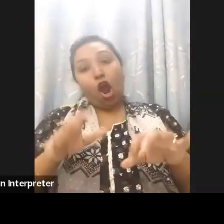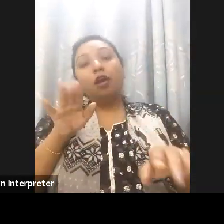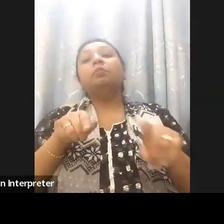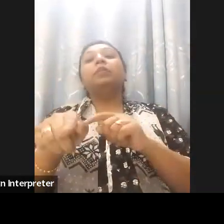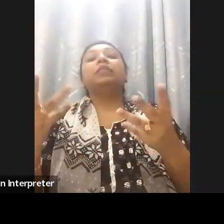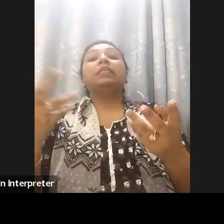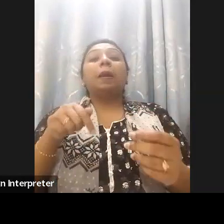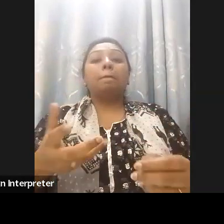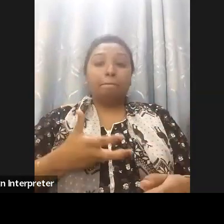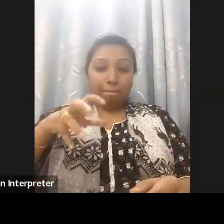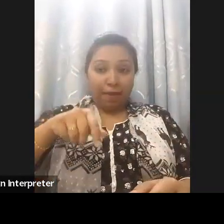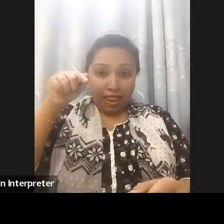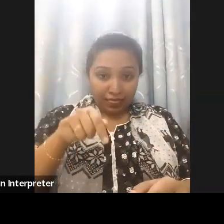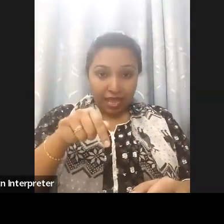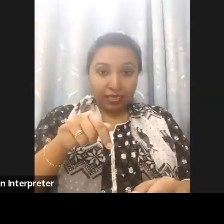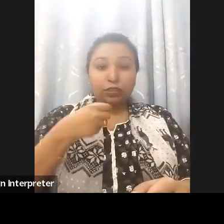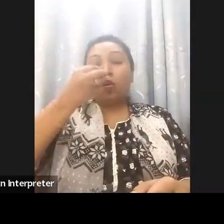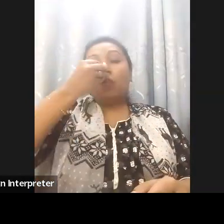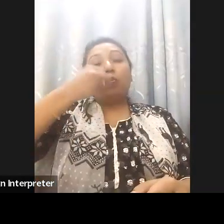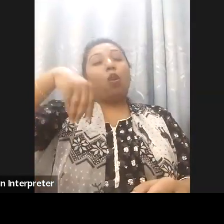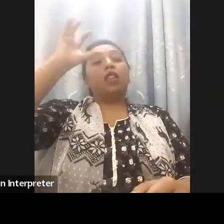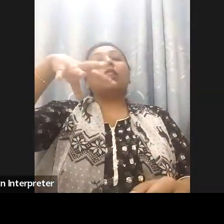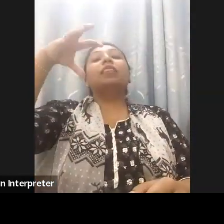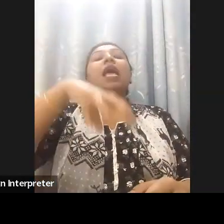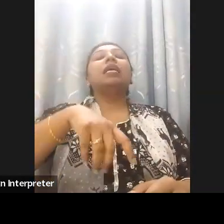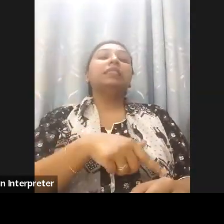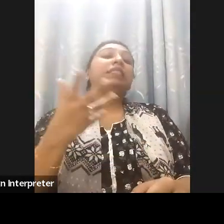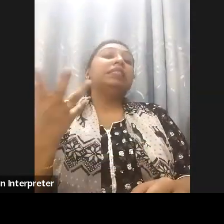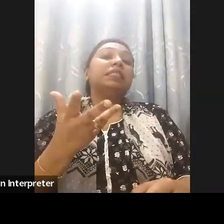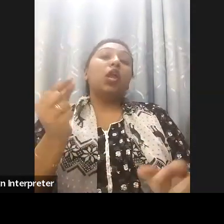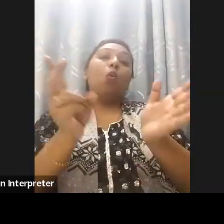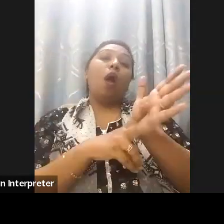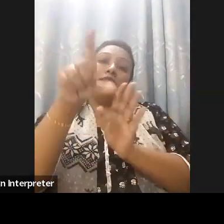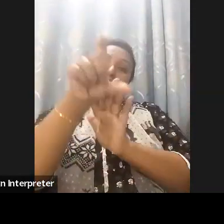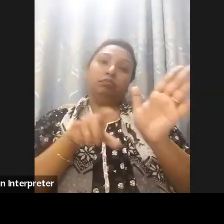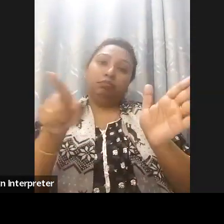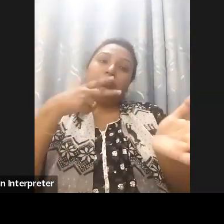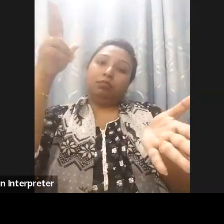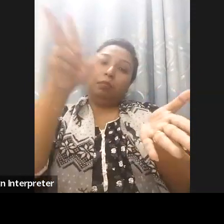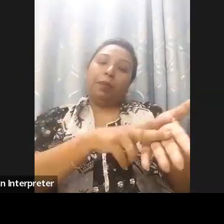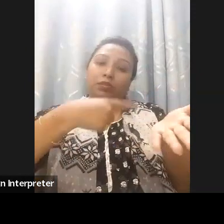ratified the U.N Convention of Persons with Disabilities and Article 9 and Article 21 has